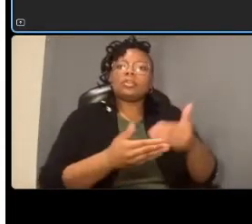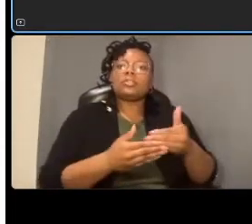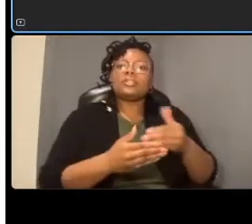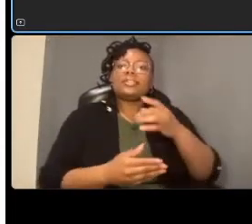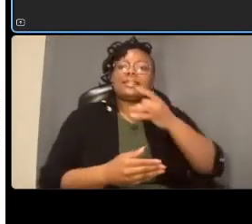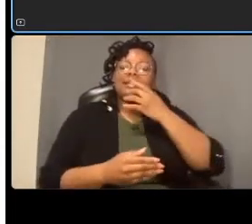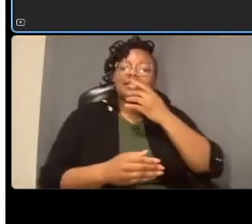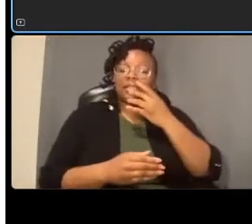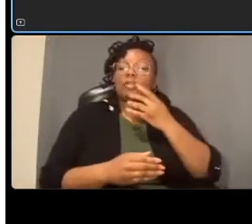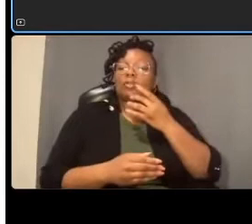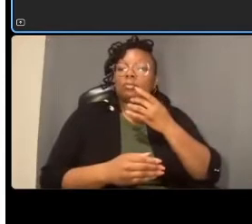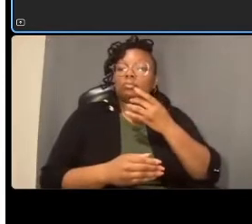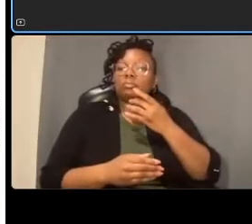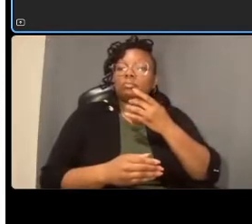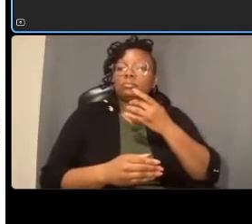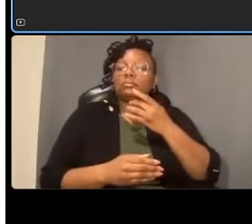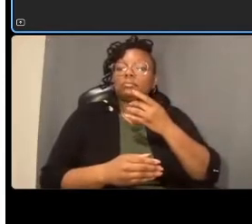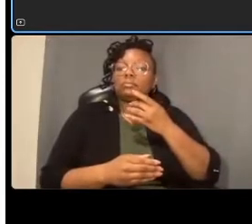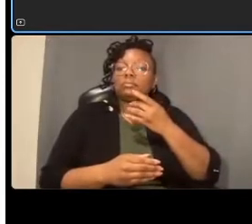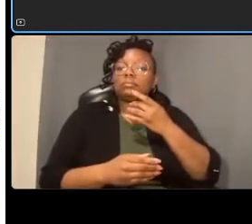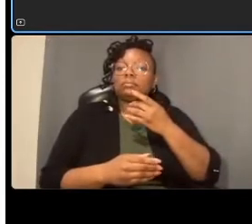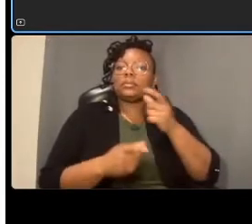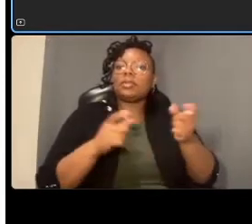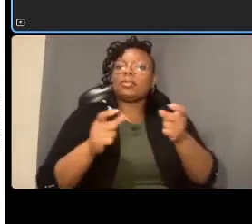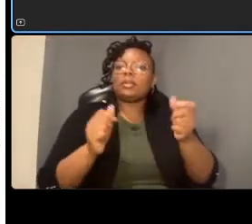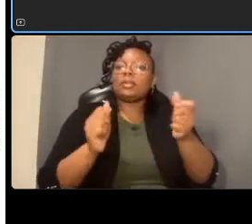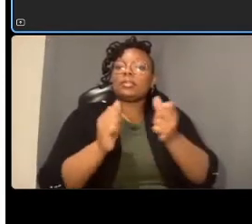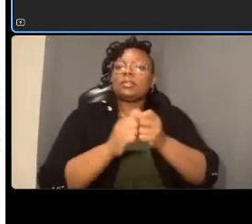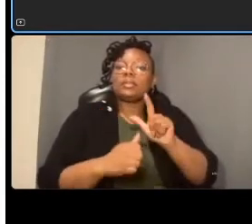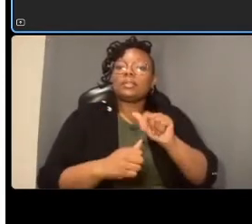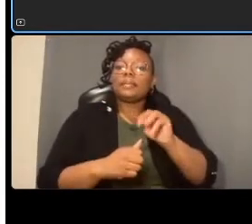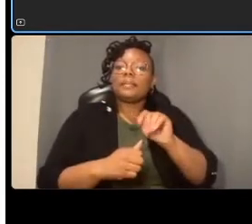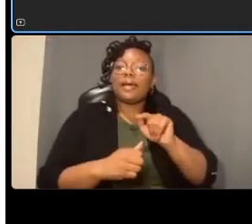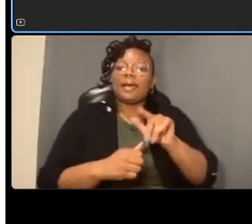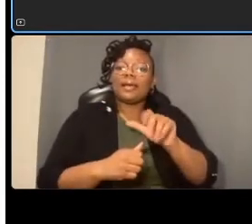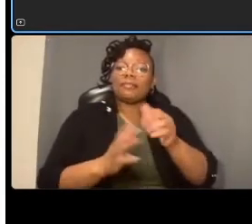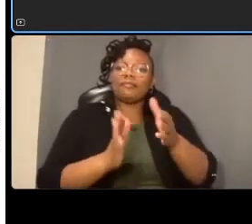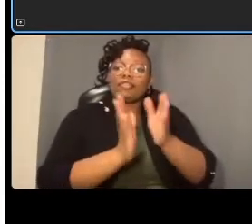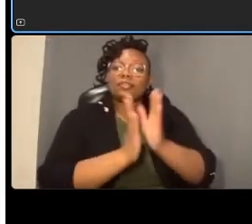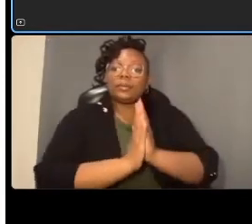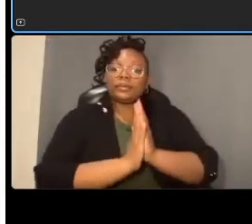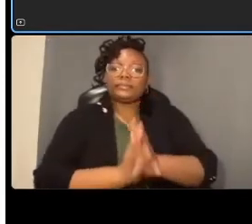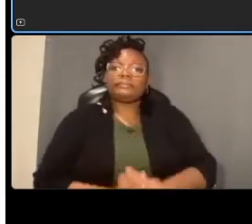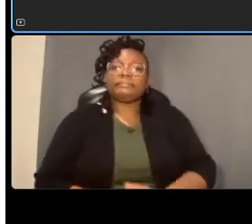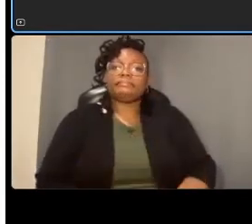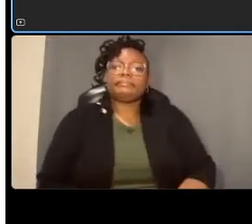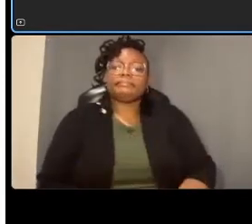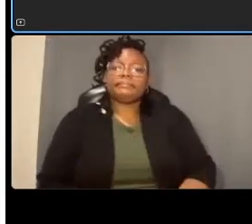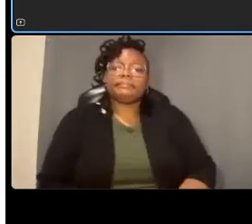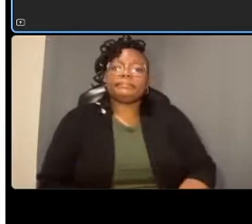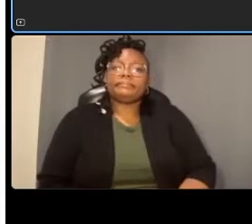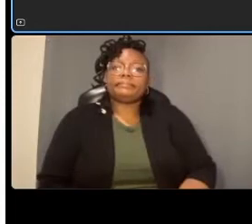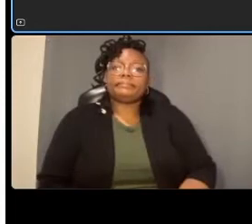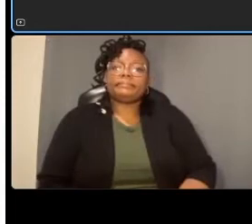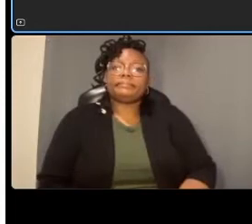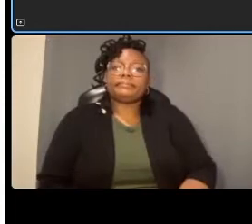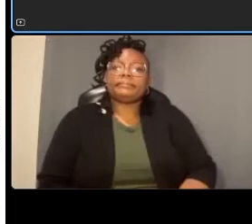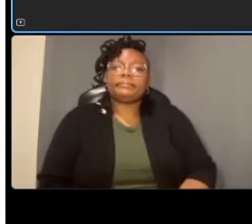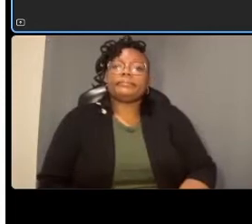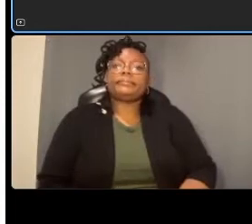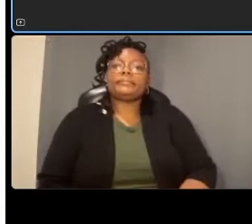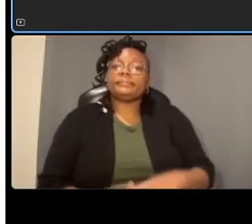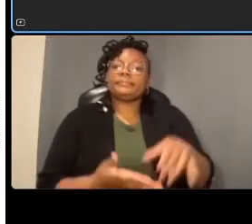request so that's drawing 10 and finally drawing 11. drawing 11 begins north of jocelyn street and